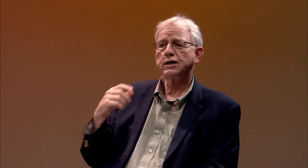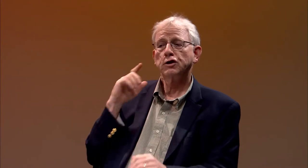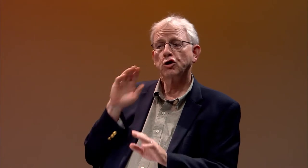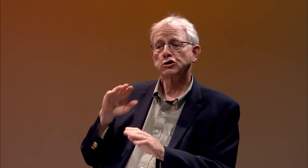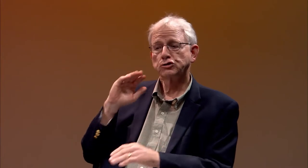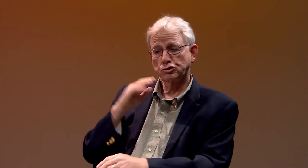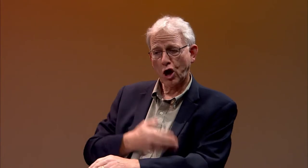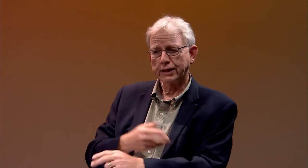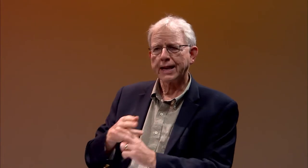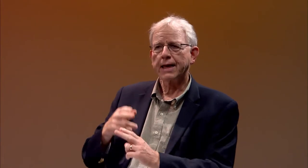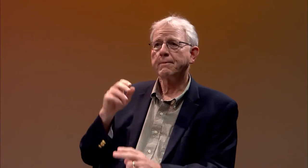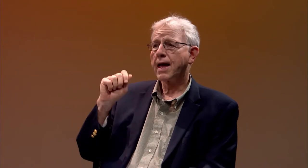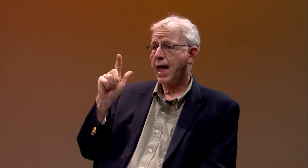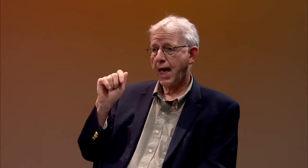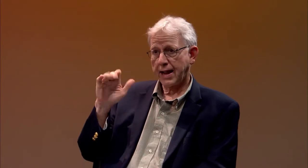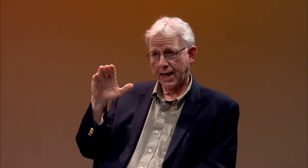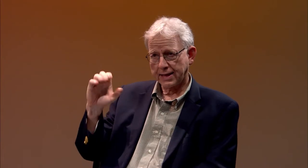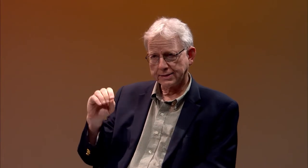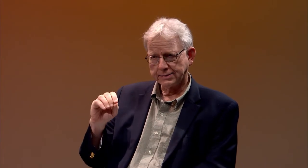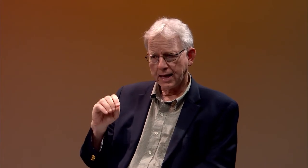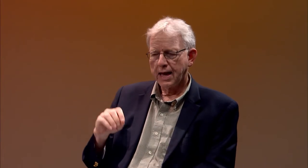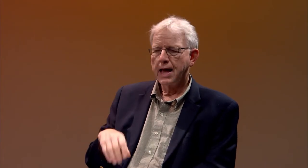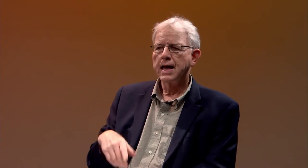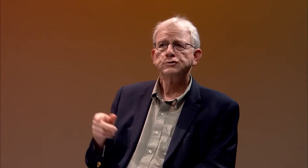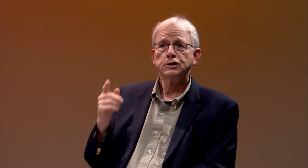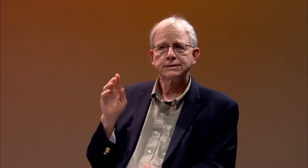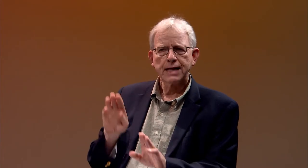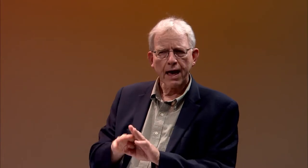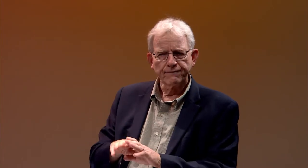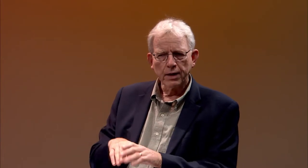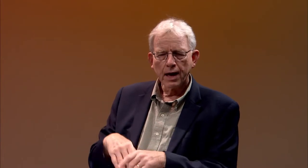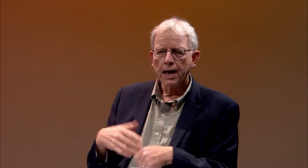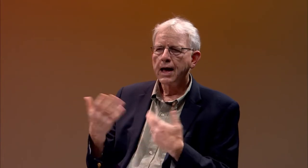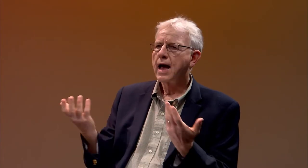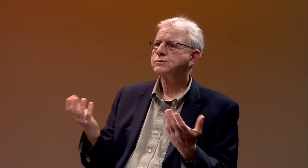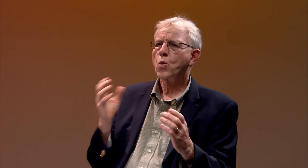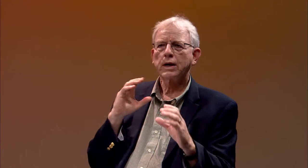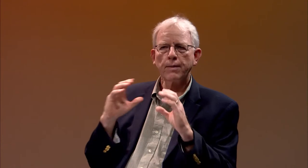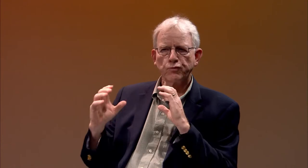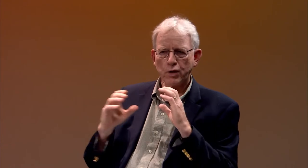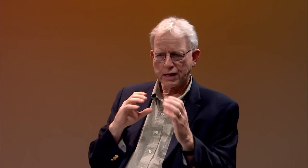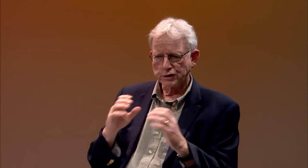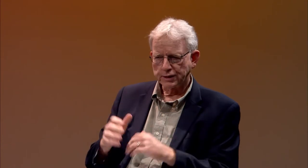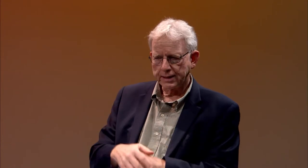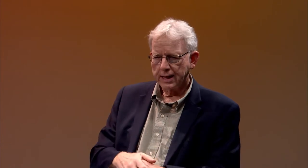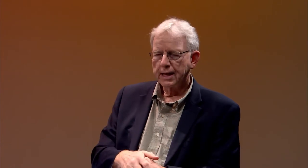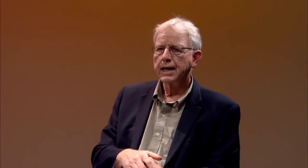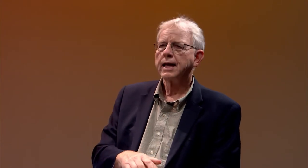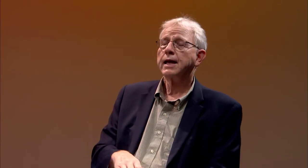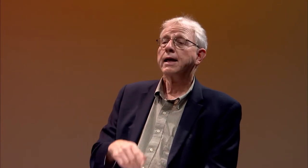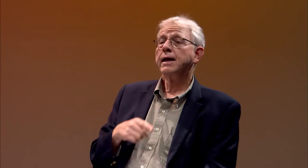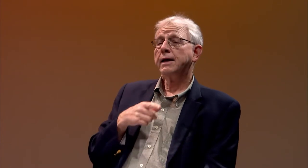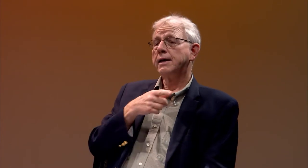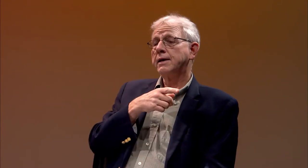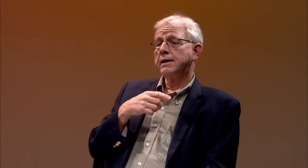and they had a child who was deaf, and her name was Alice. She had no communication.